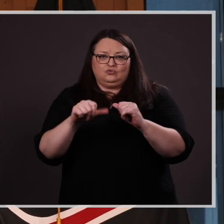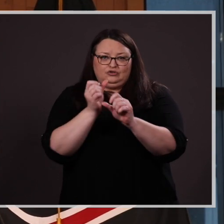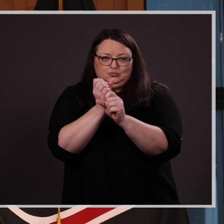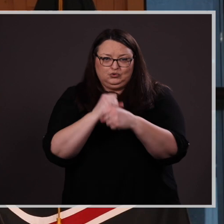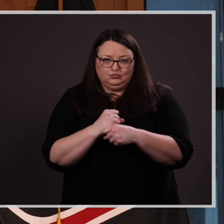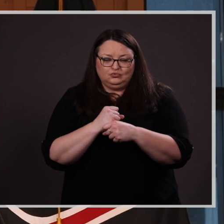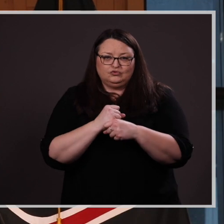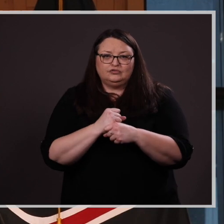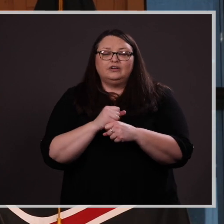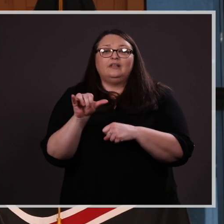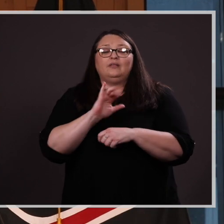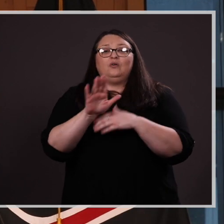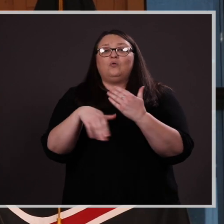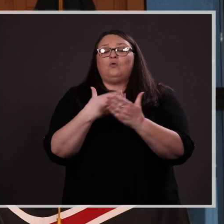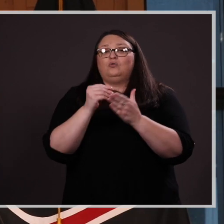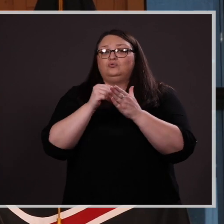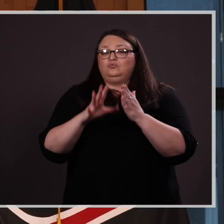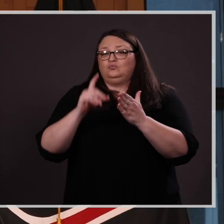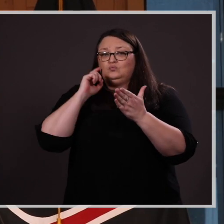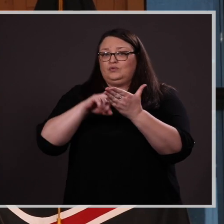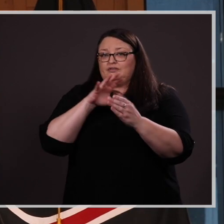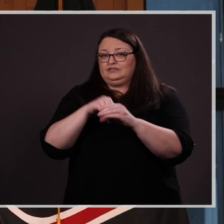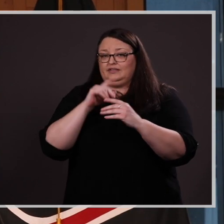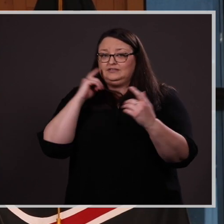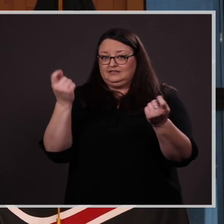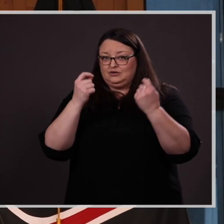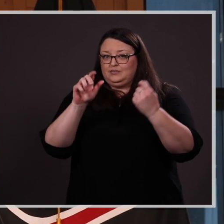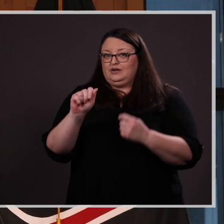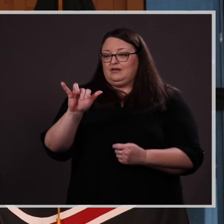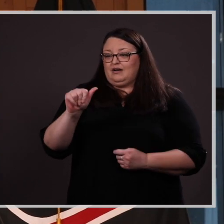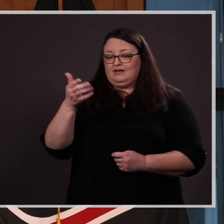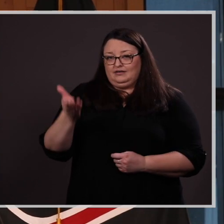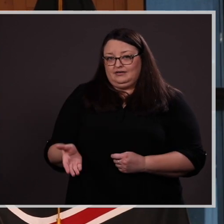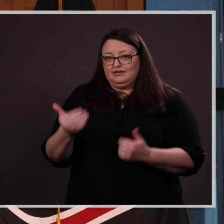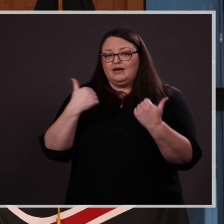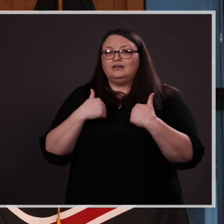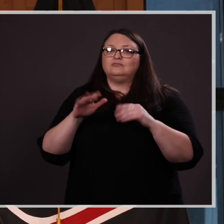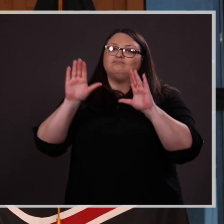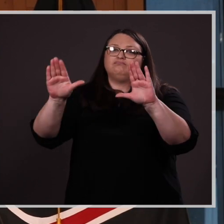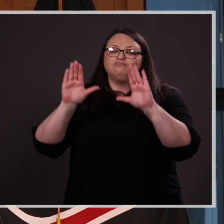Like all students being recognized in this ceremony, Aya has an outstanding academic